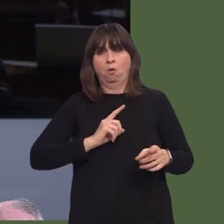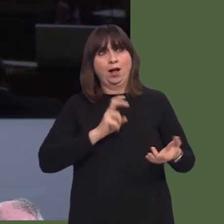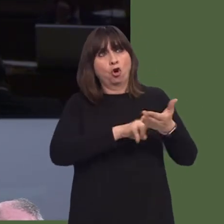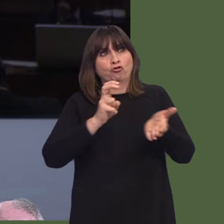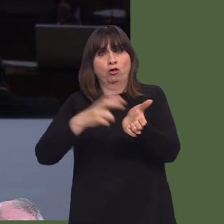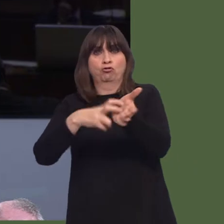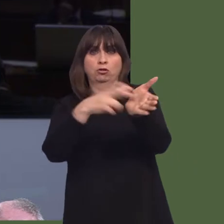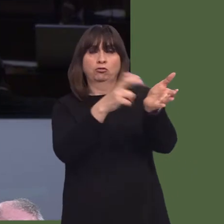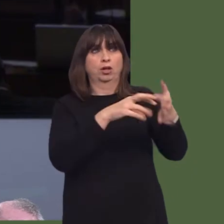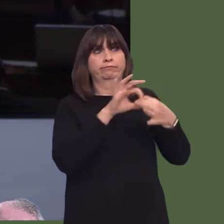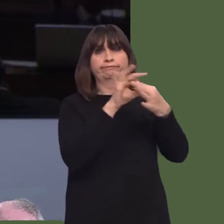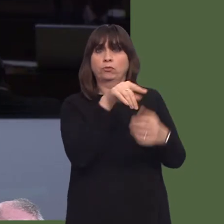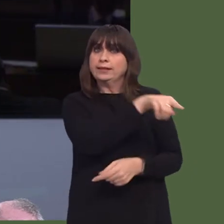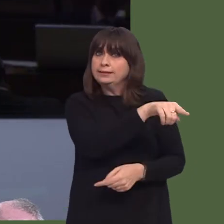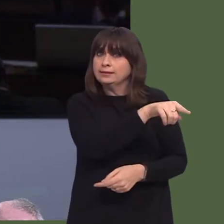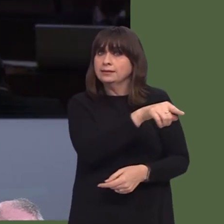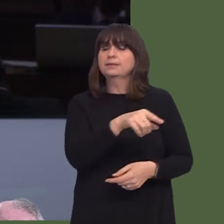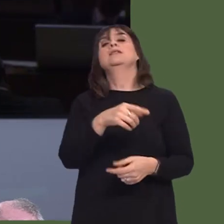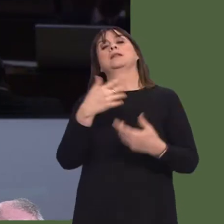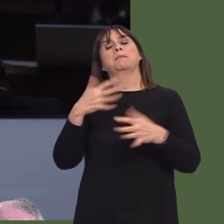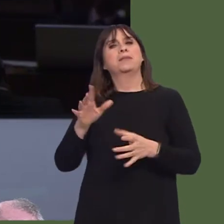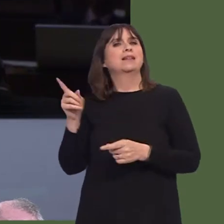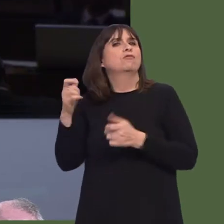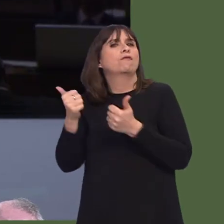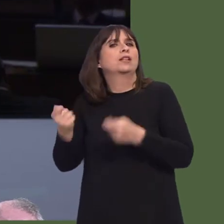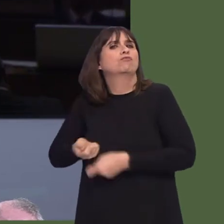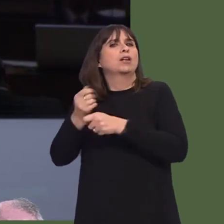That's still open, and I'd encourage all views to be fed into that consultation.